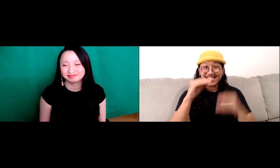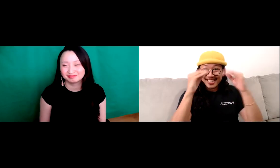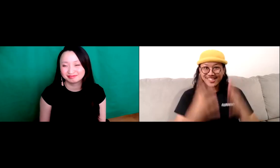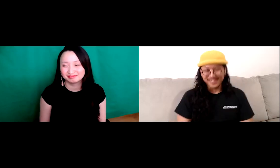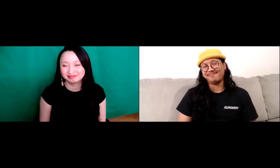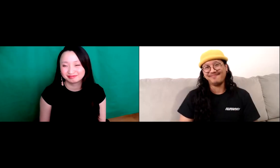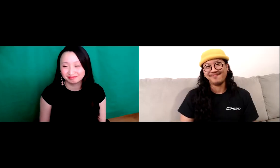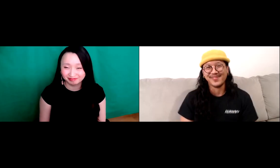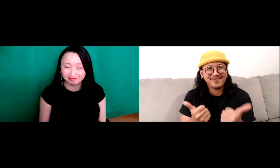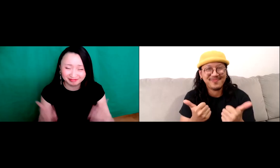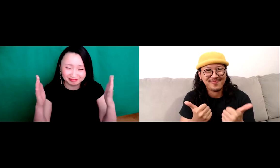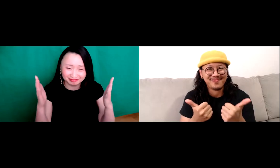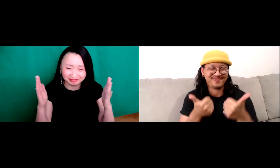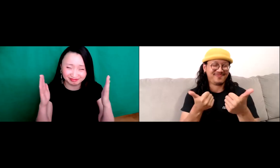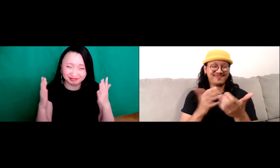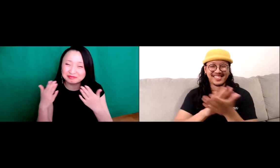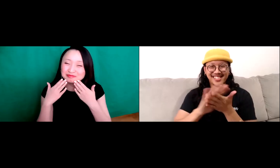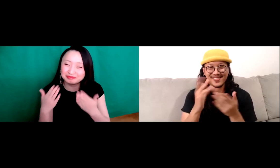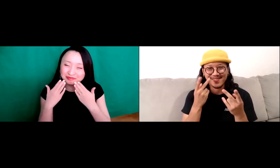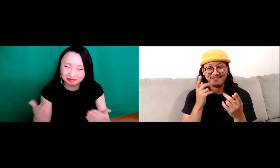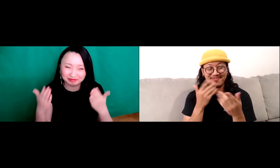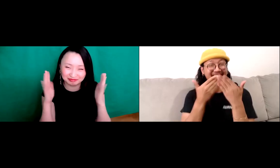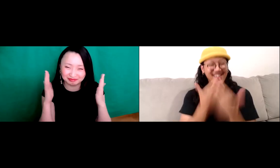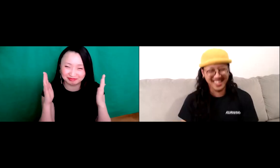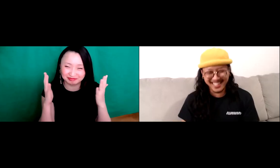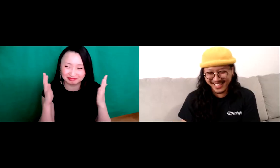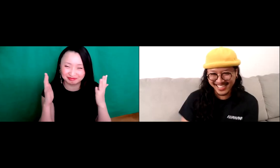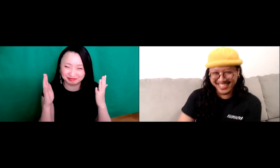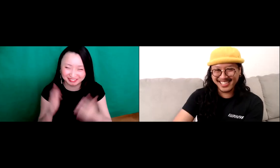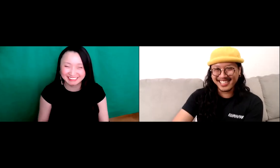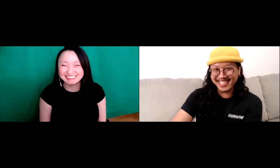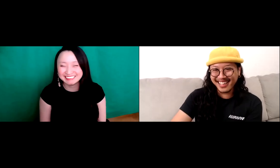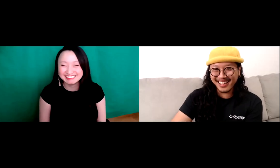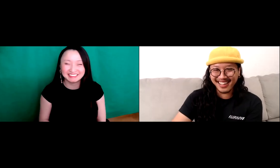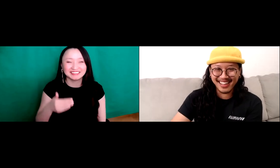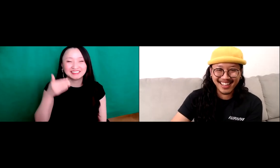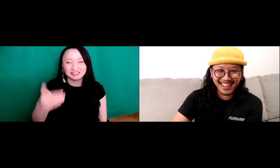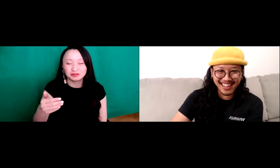And then I plan on becoming a teacher. Right. Thank you.